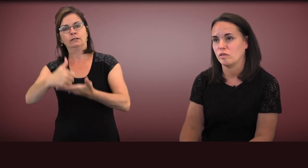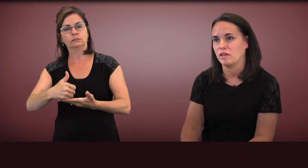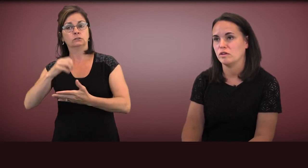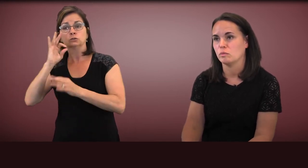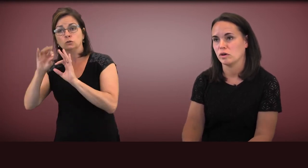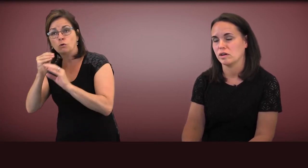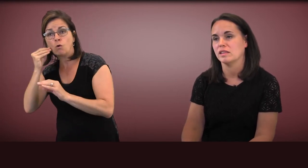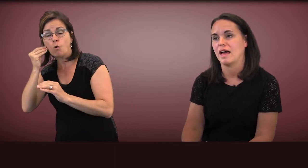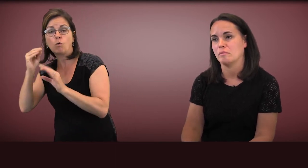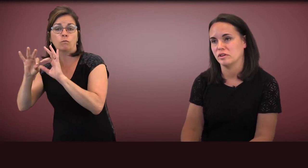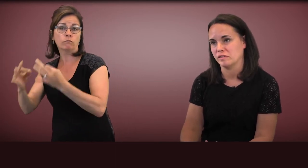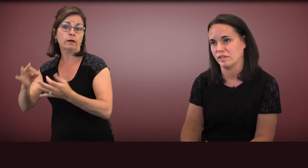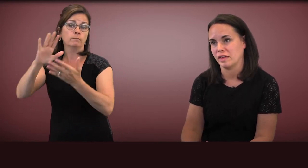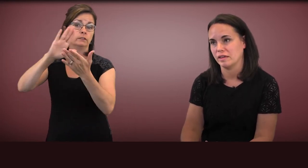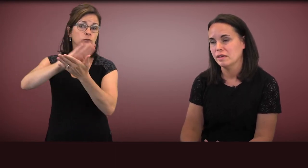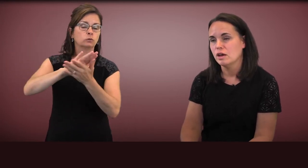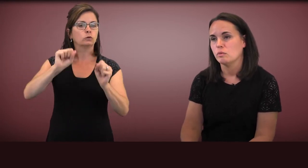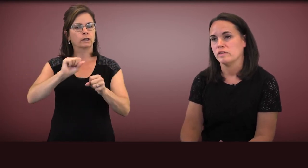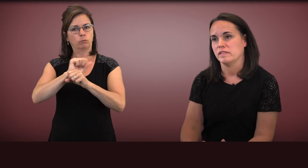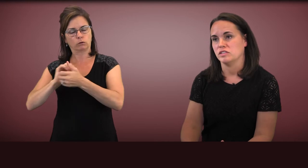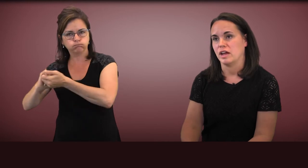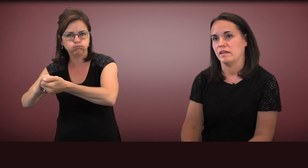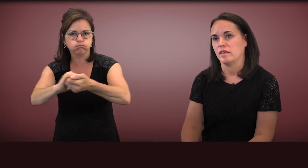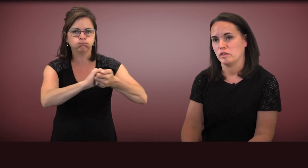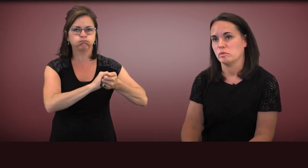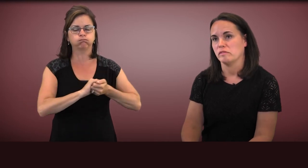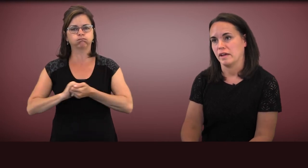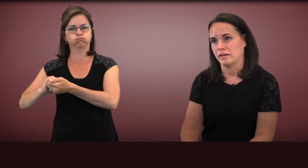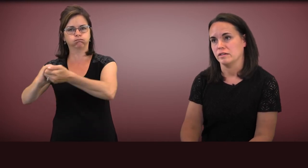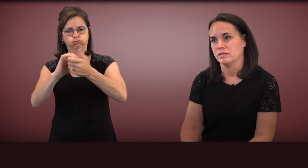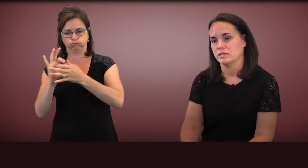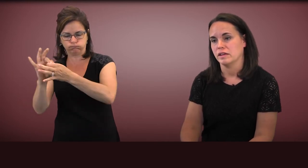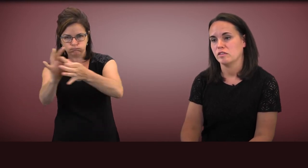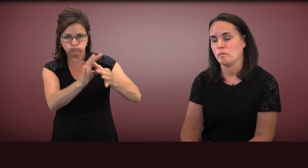so that you can work collaboratively with the child's other providers.